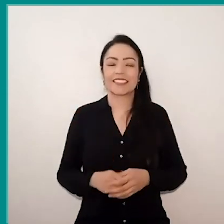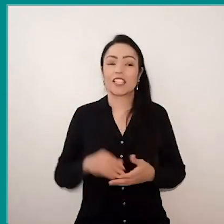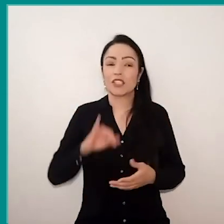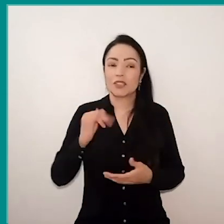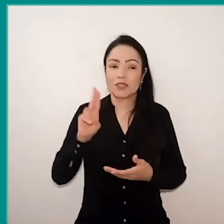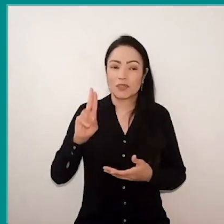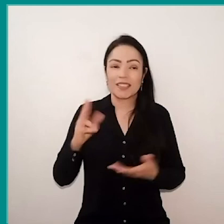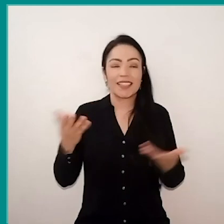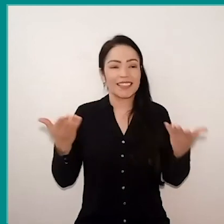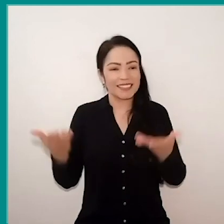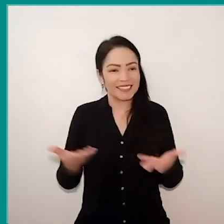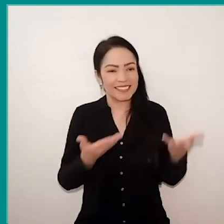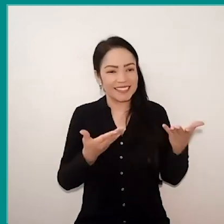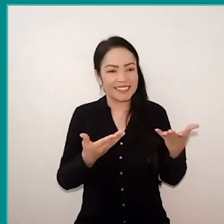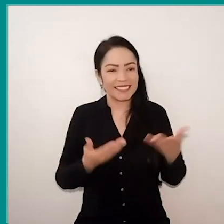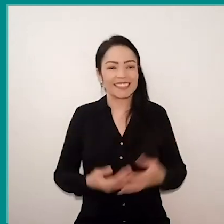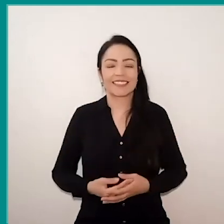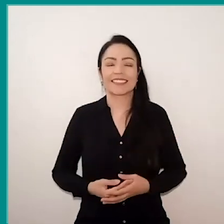It's your turn now. -Thank you, Angela,